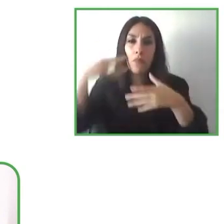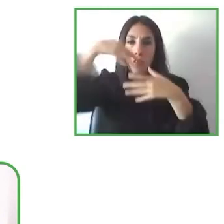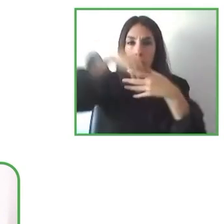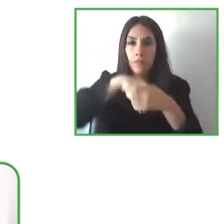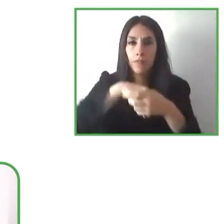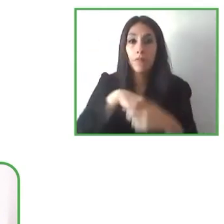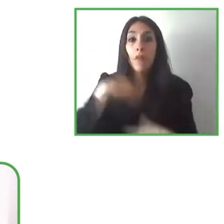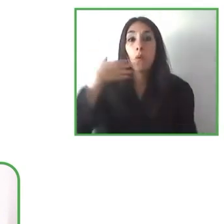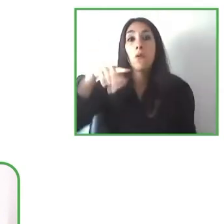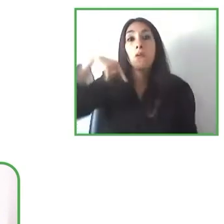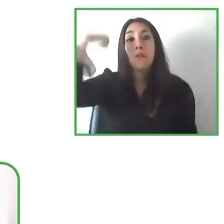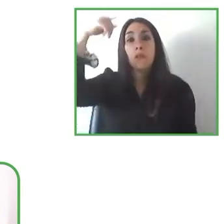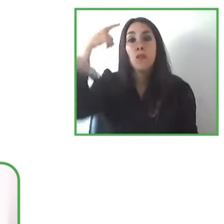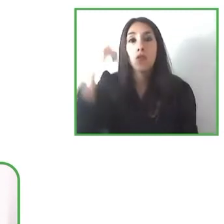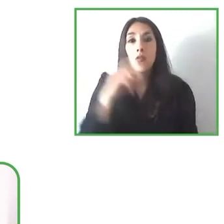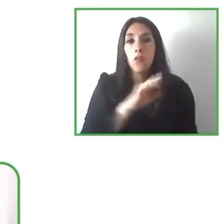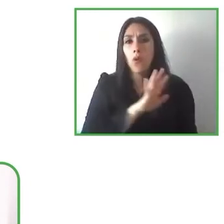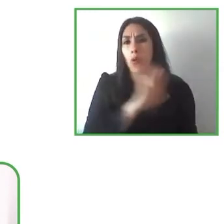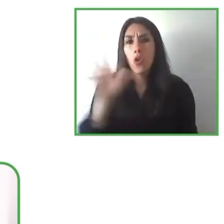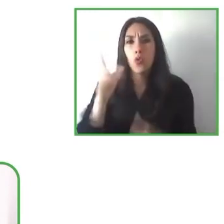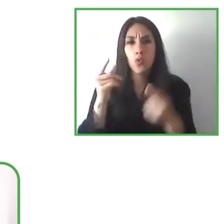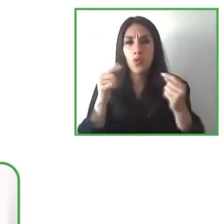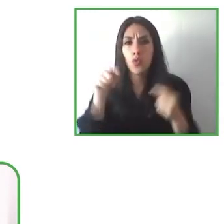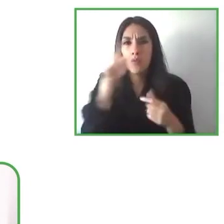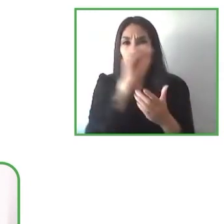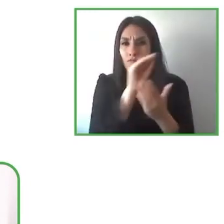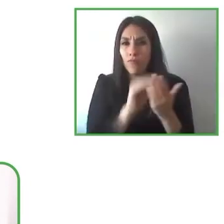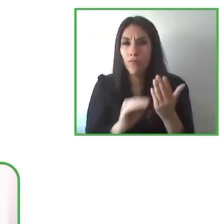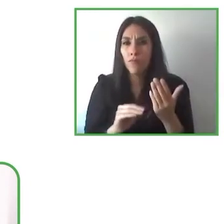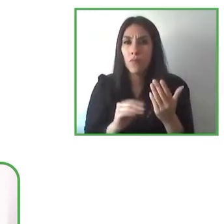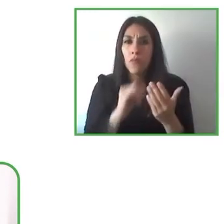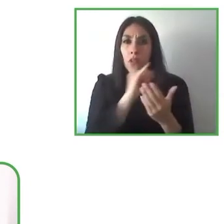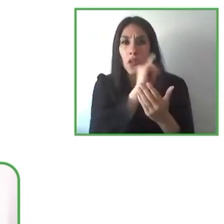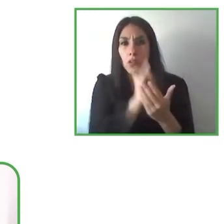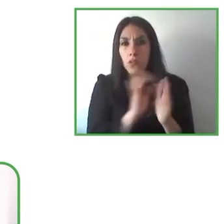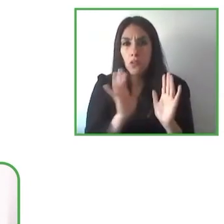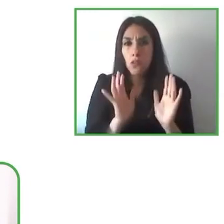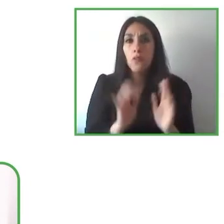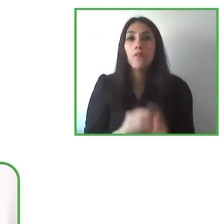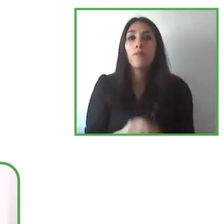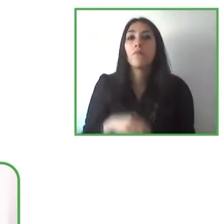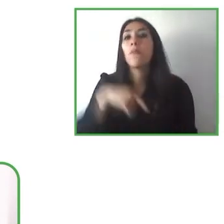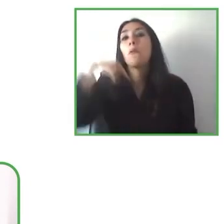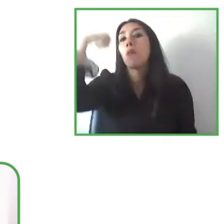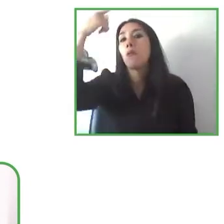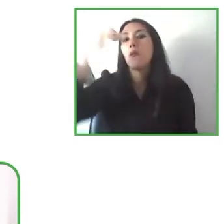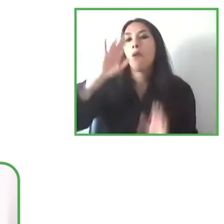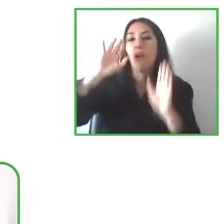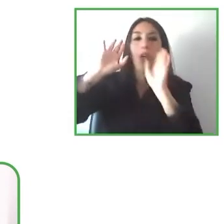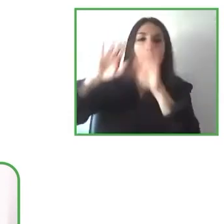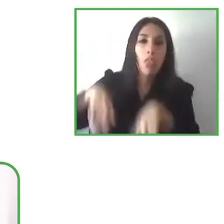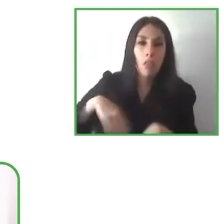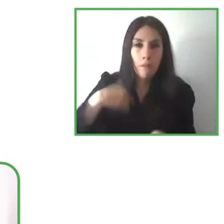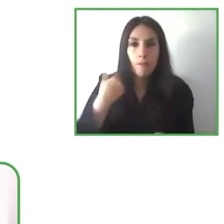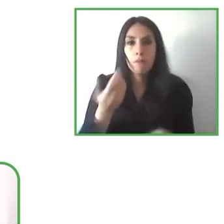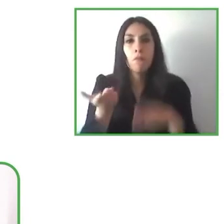we do not have to design something and then change it, or we have to fix it later because we haven't included the